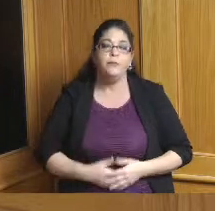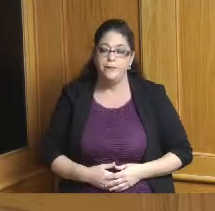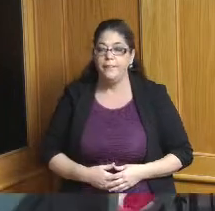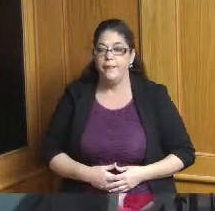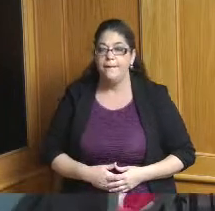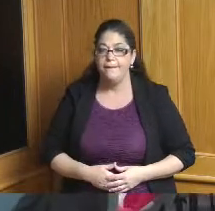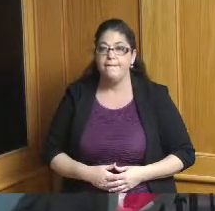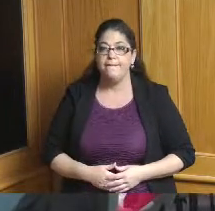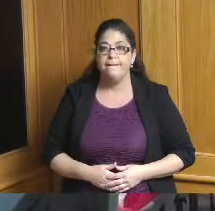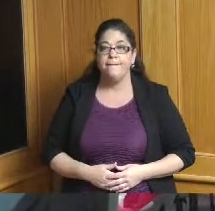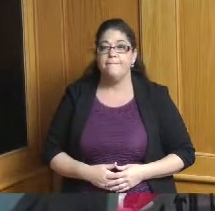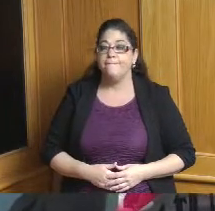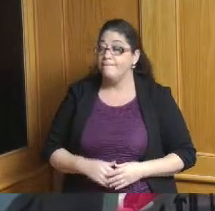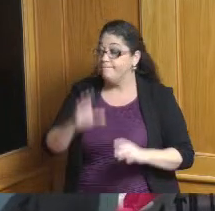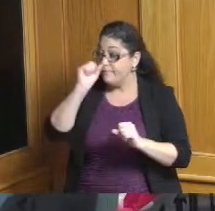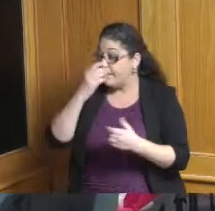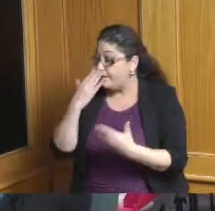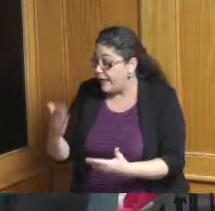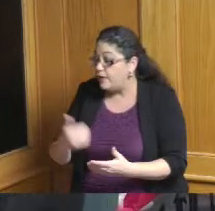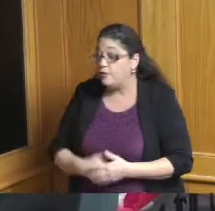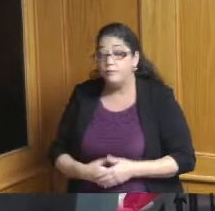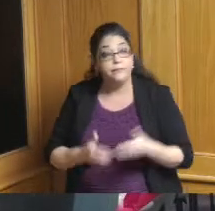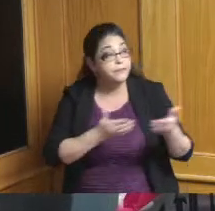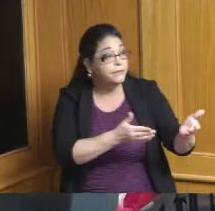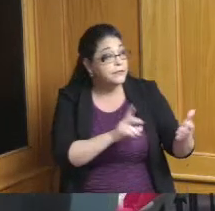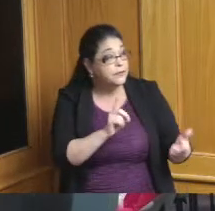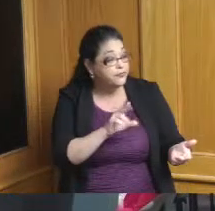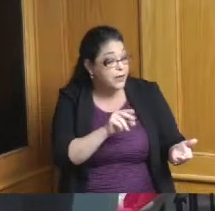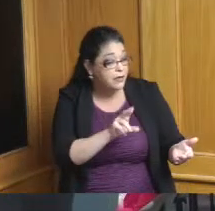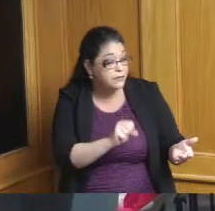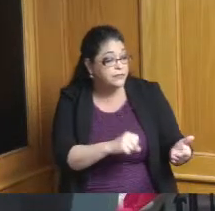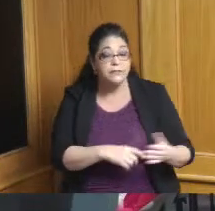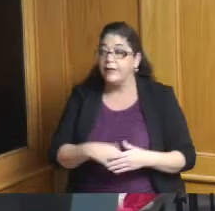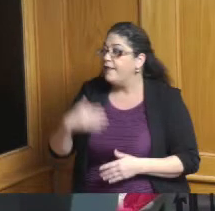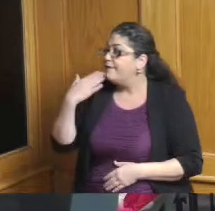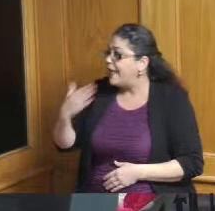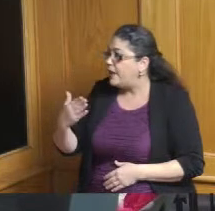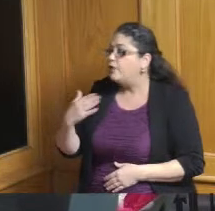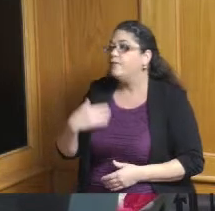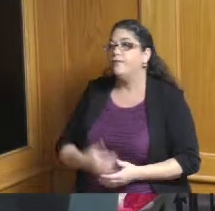thank you Commissioner Driehaus thank you Madam chair thank you Liz Harry and Steve for being here